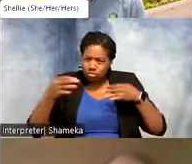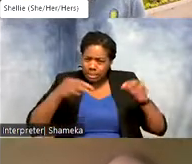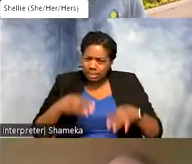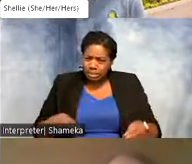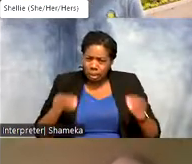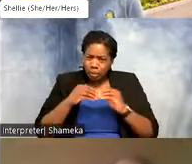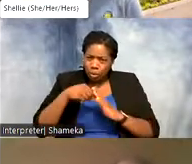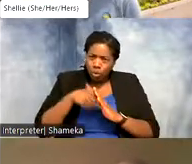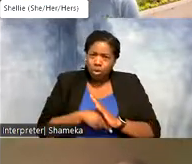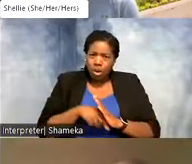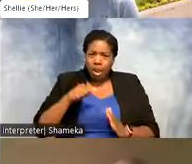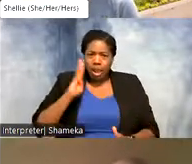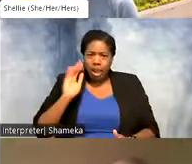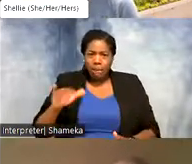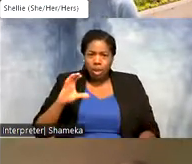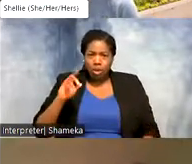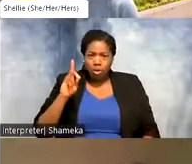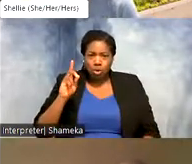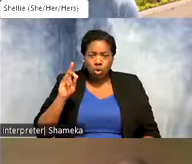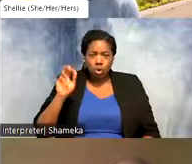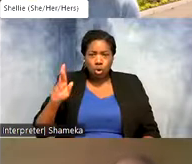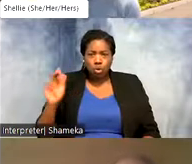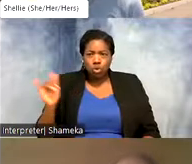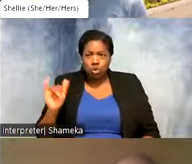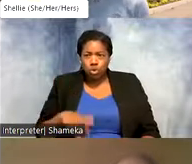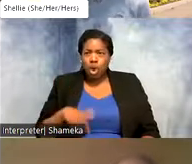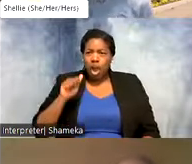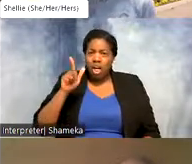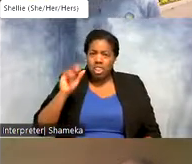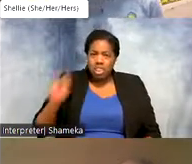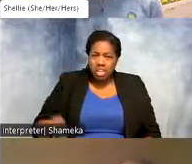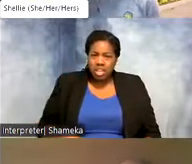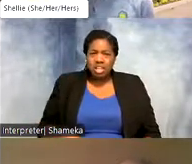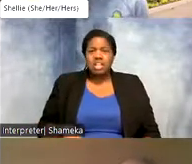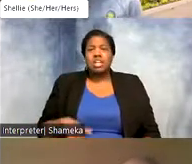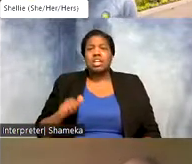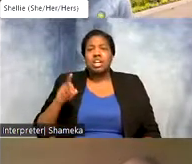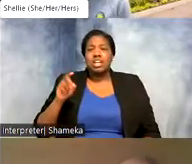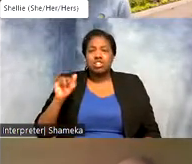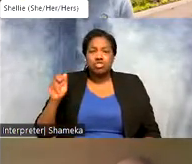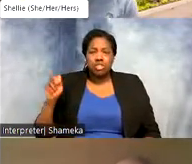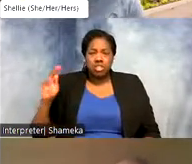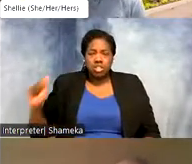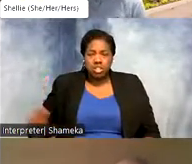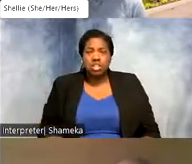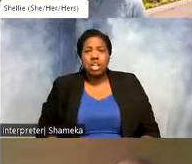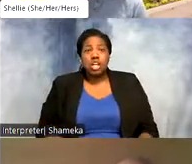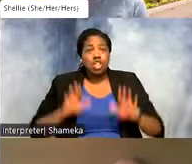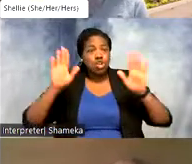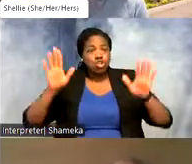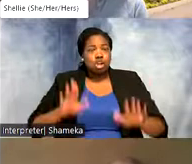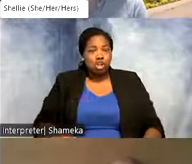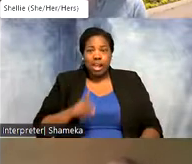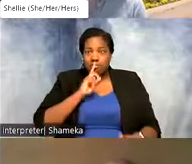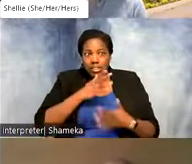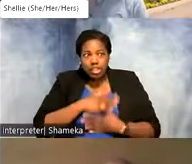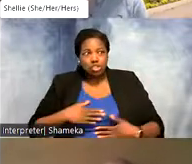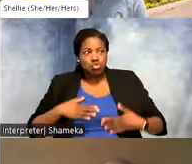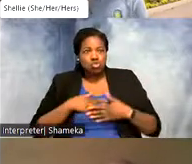Oh Abby is also a coder, so is Ali. Adriana was also interested. >>Allie: awesome! That's great, I really enjoy coding.